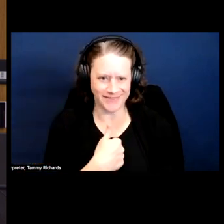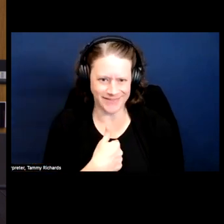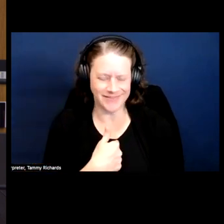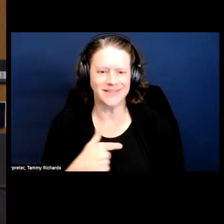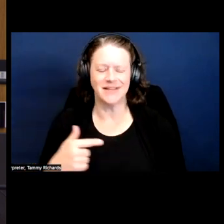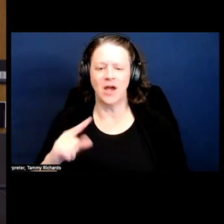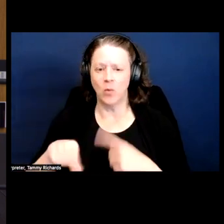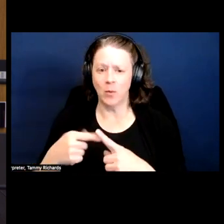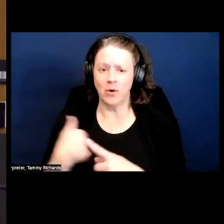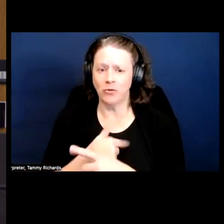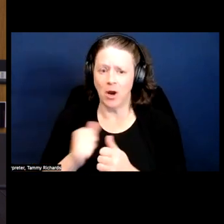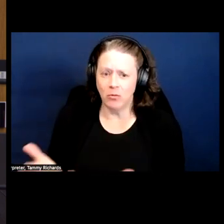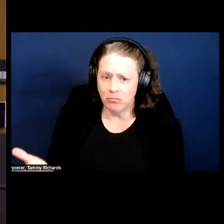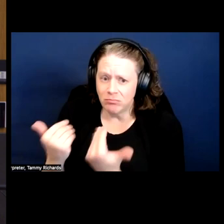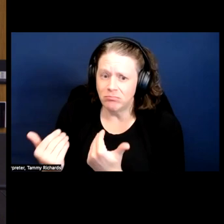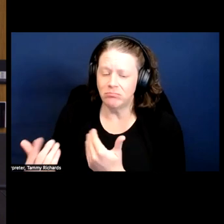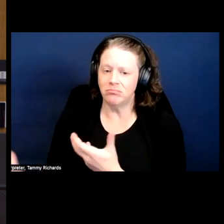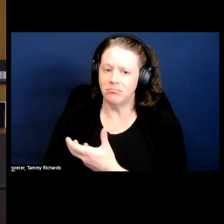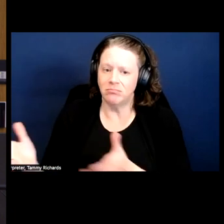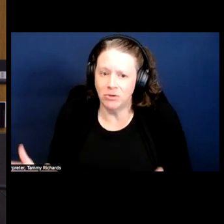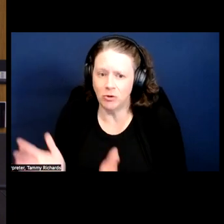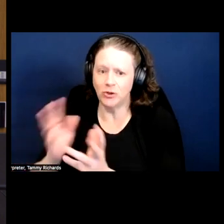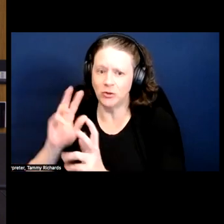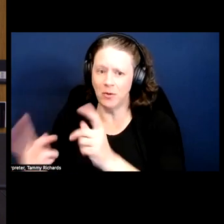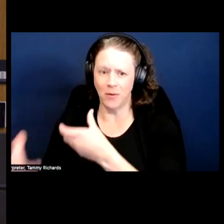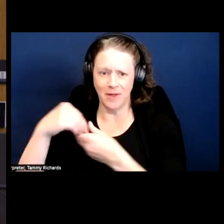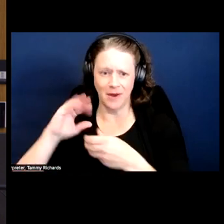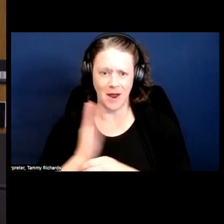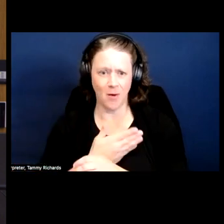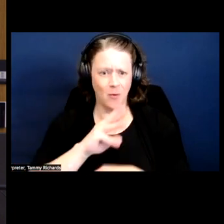know that that harshness, those hard lines around identity labels and the words that